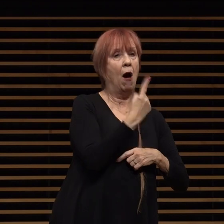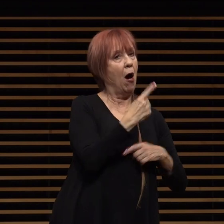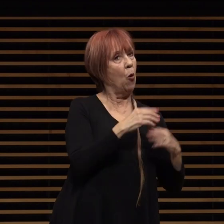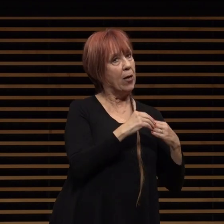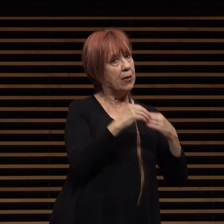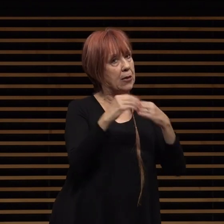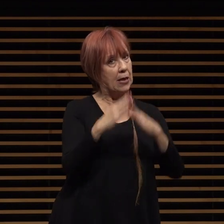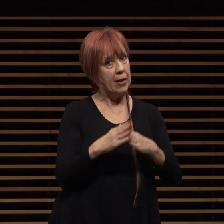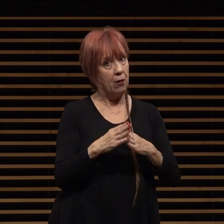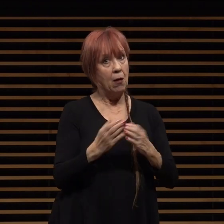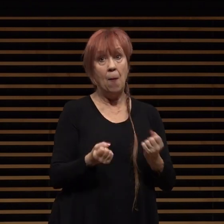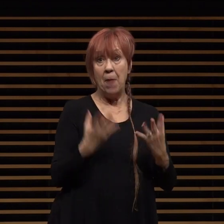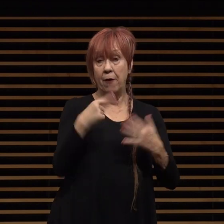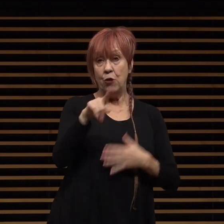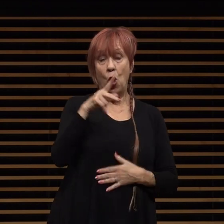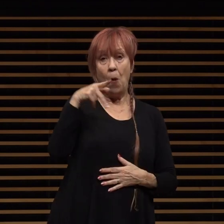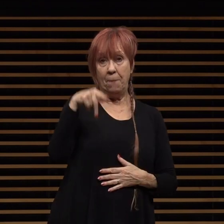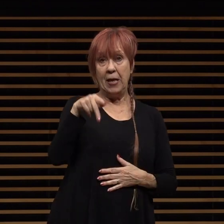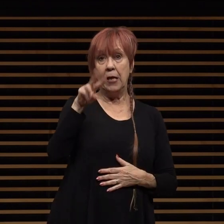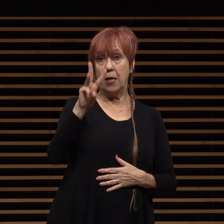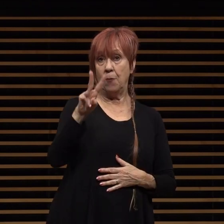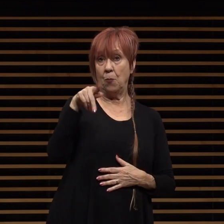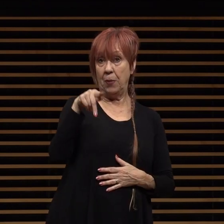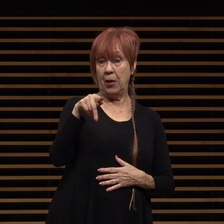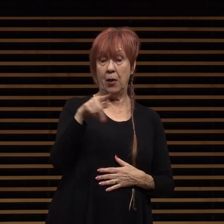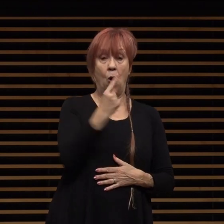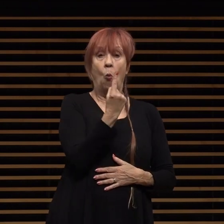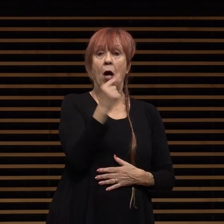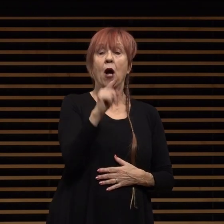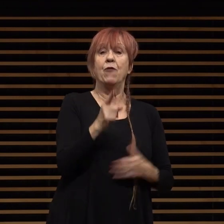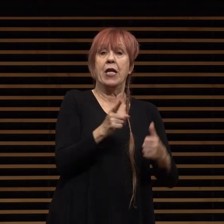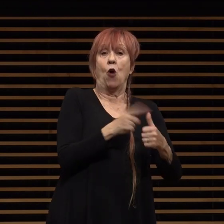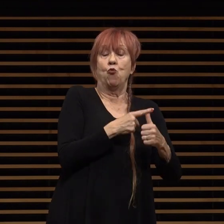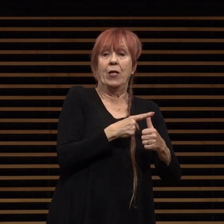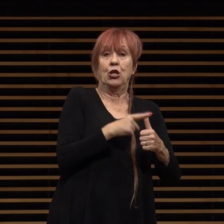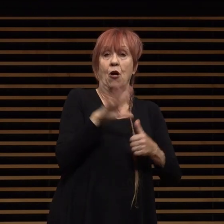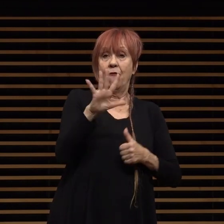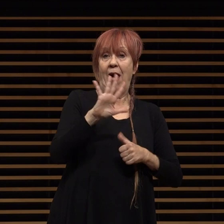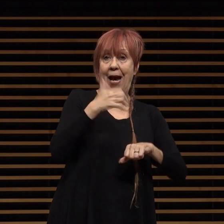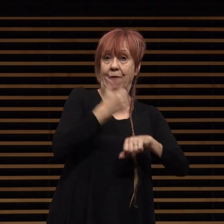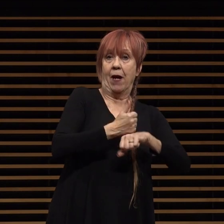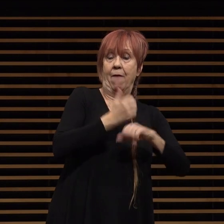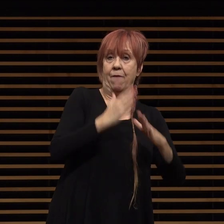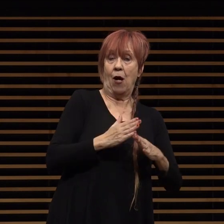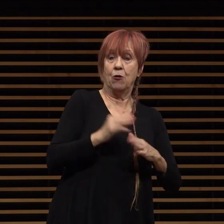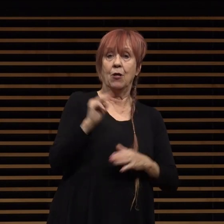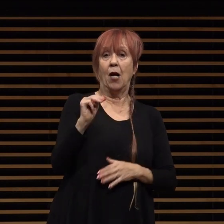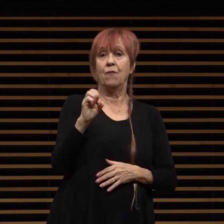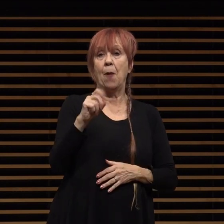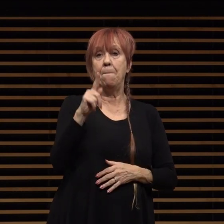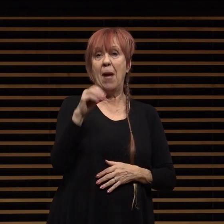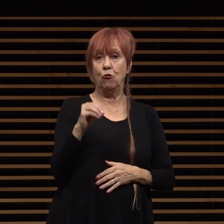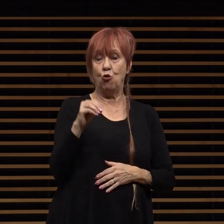you know pwp was one of the original five founders of the metropolitan water